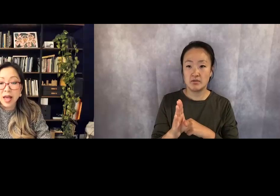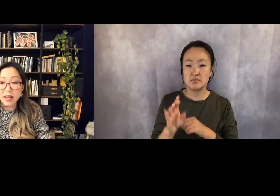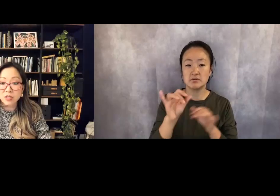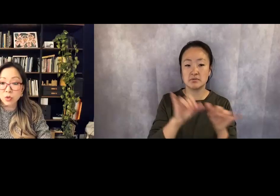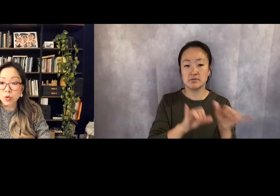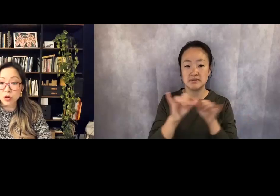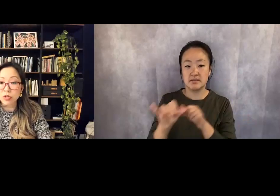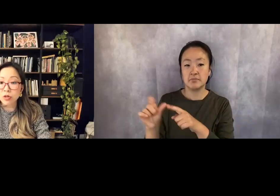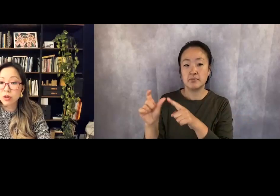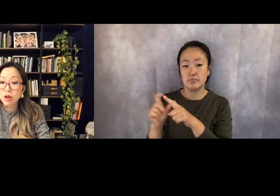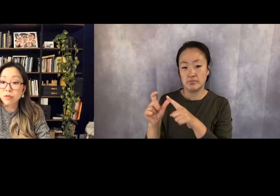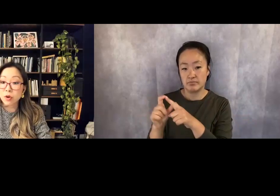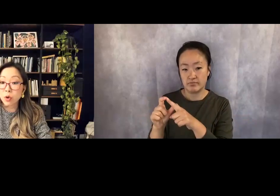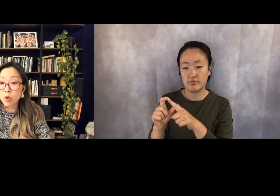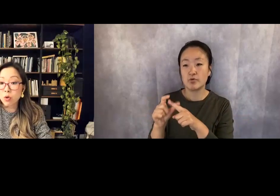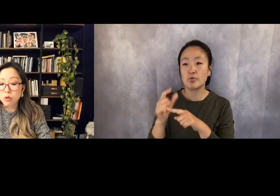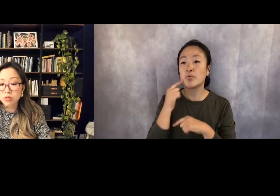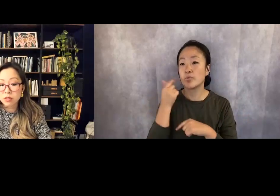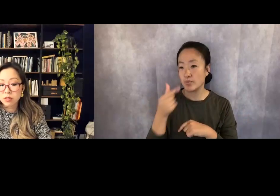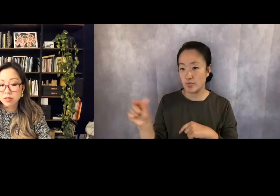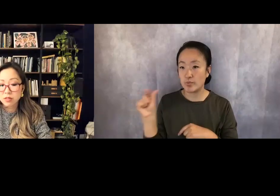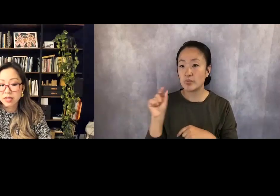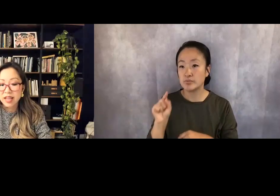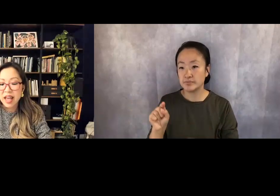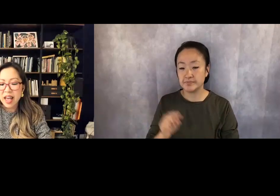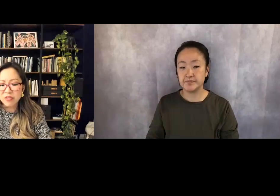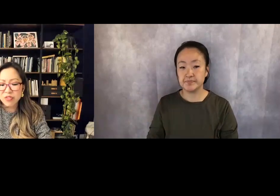as the word for gold.